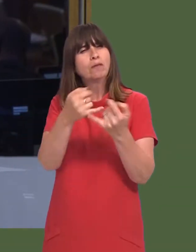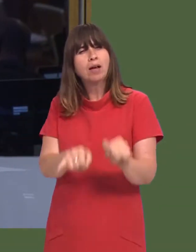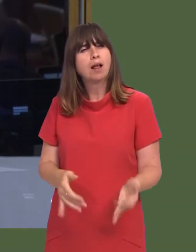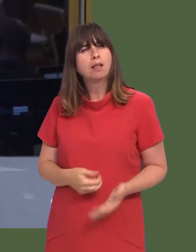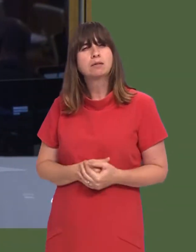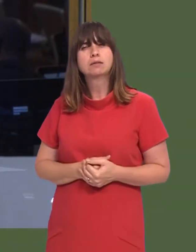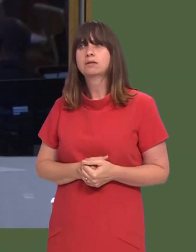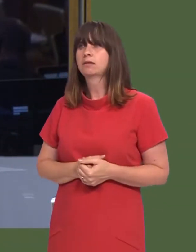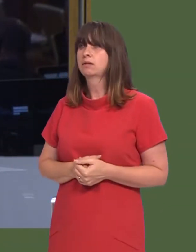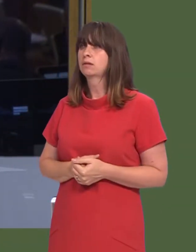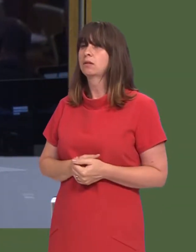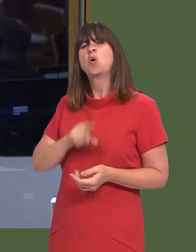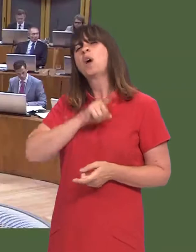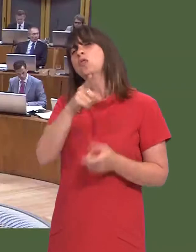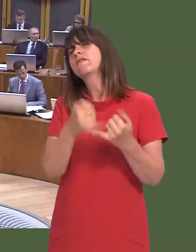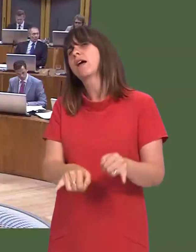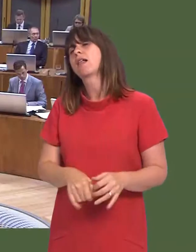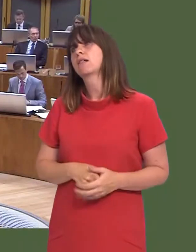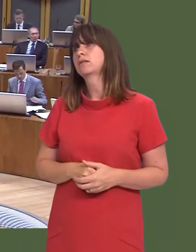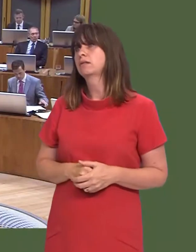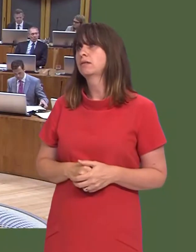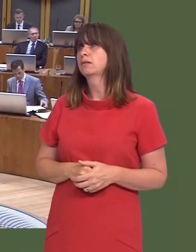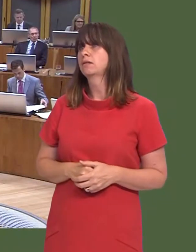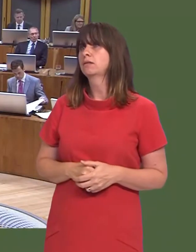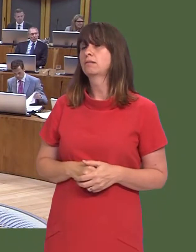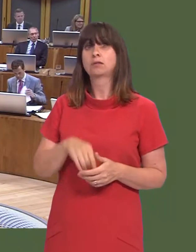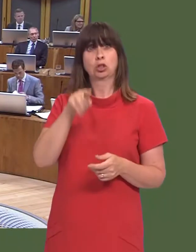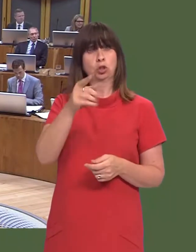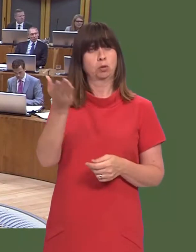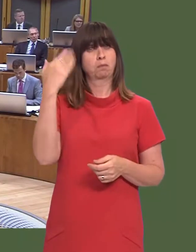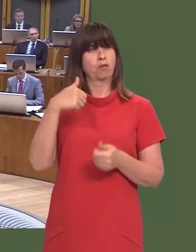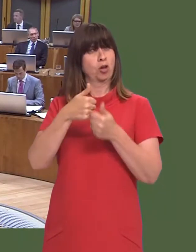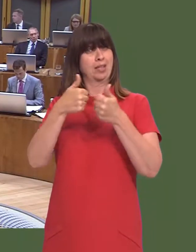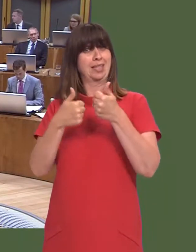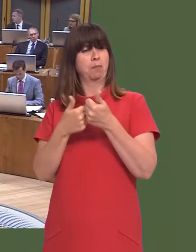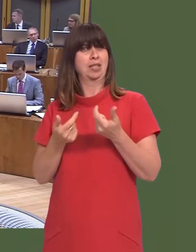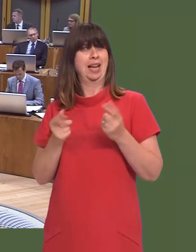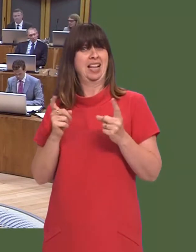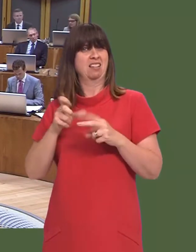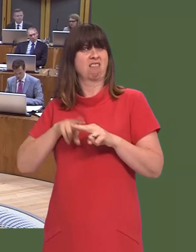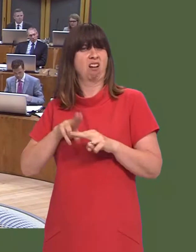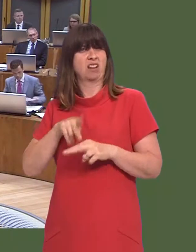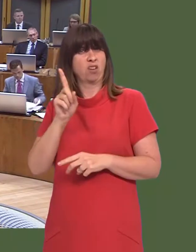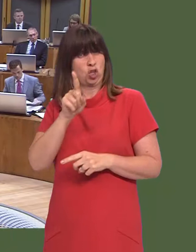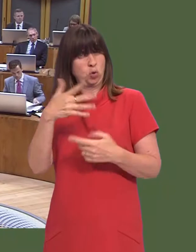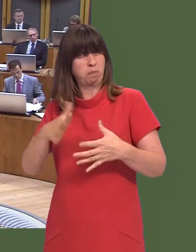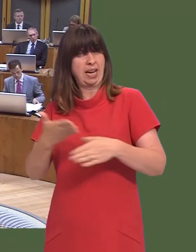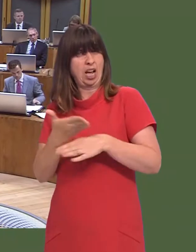Why have you failed? Carwyn Jones: What does he do, as deputy leader of Cardiff, I wonder, in terms of taking this